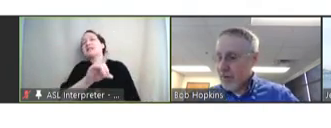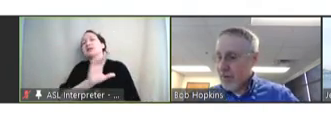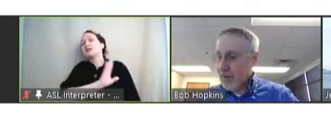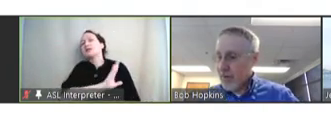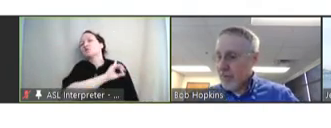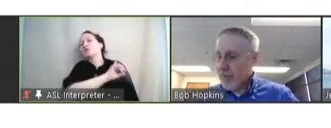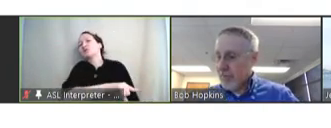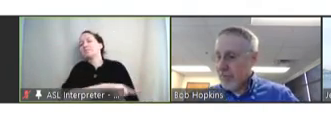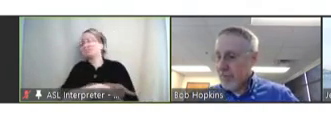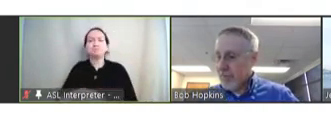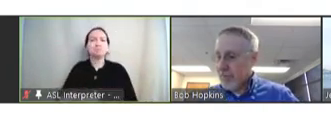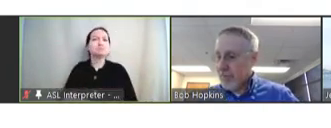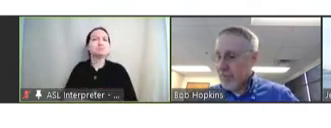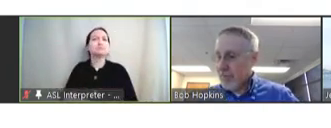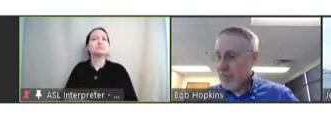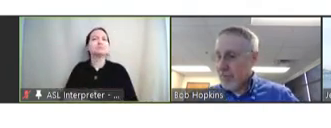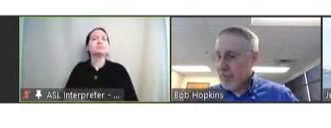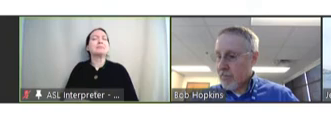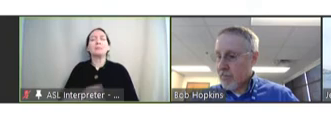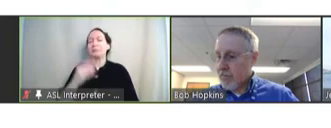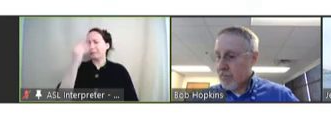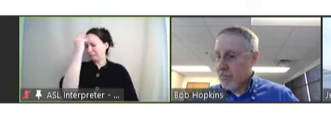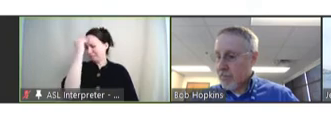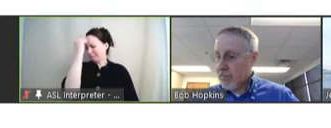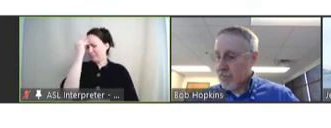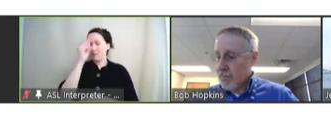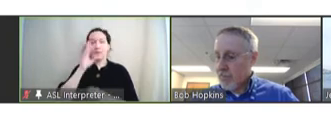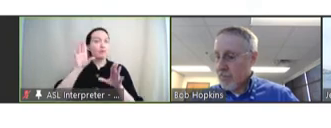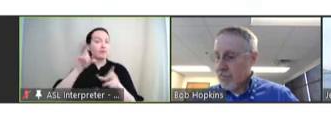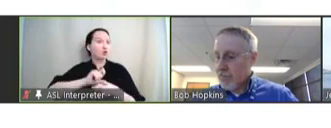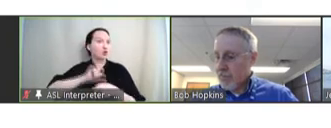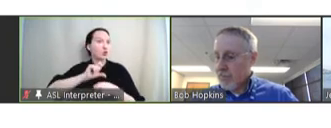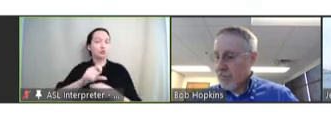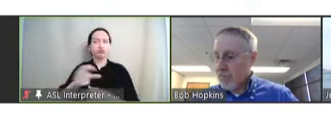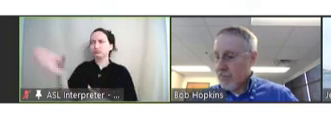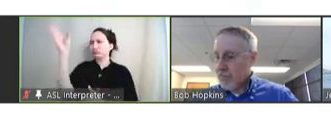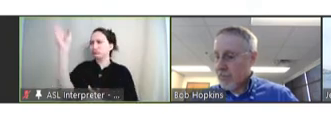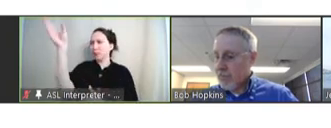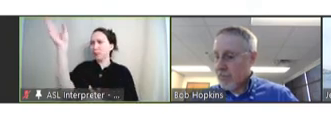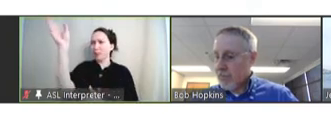You know, I've been thinking about all the amazing work that was presented this morning and all the,